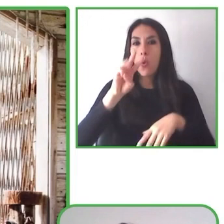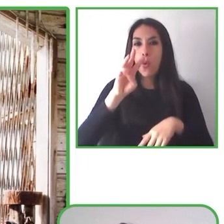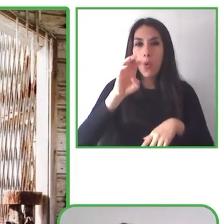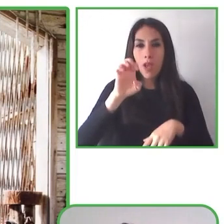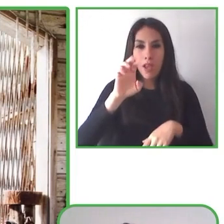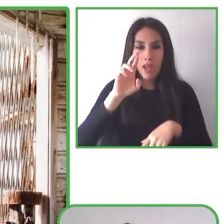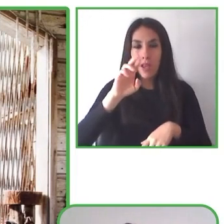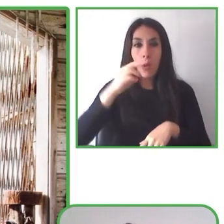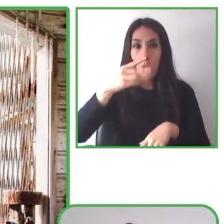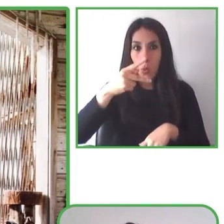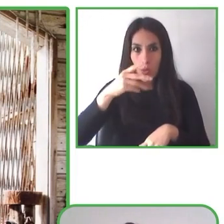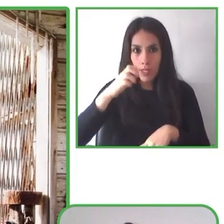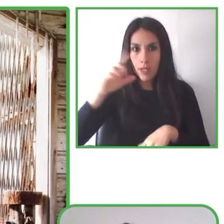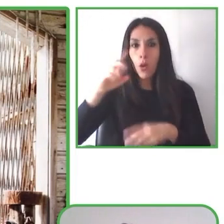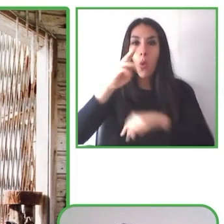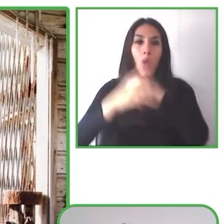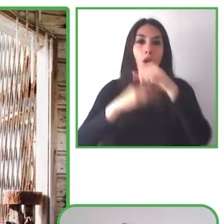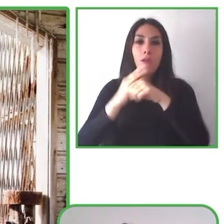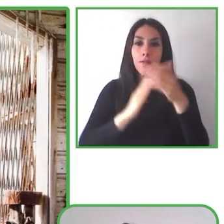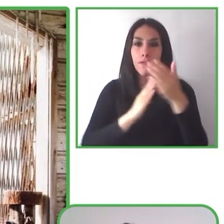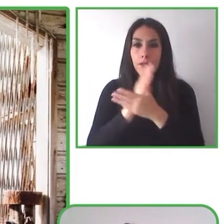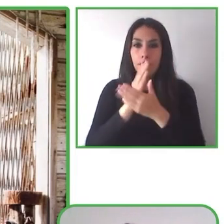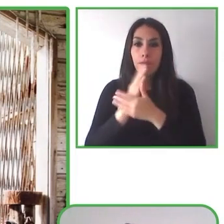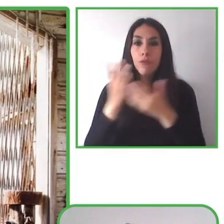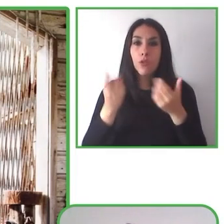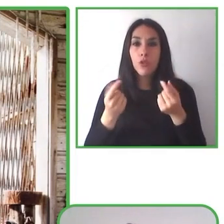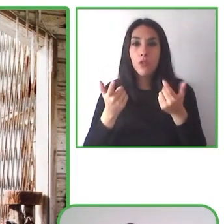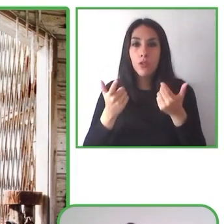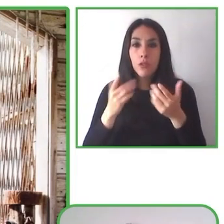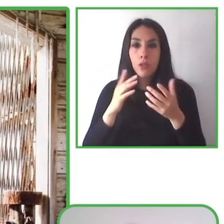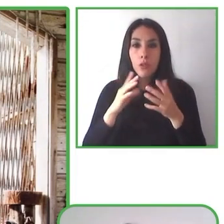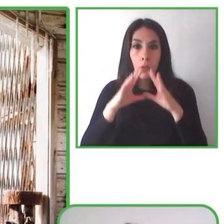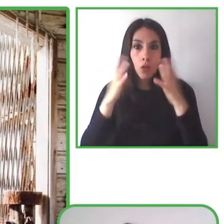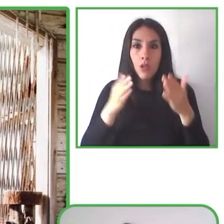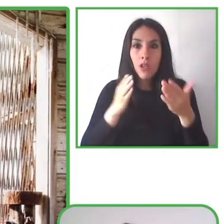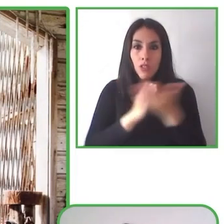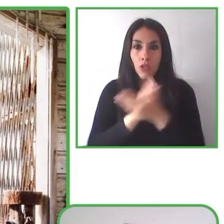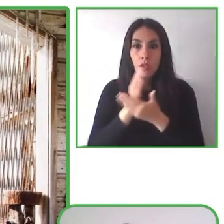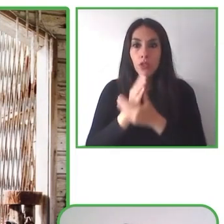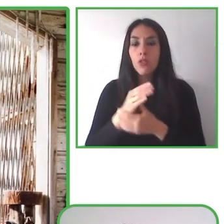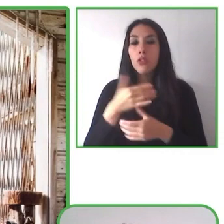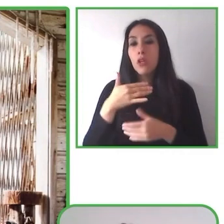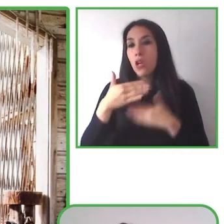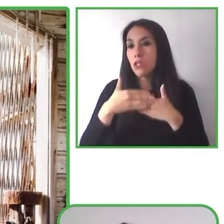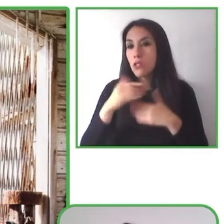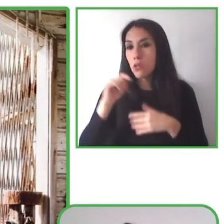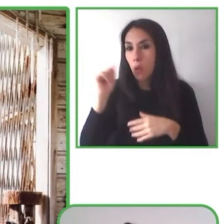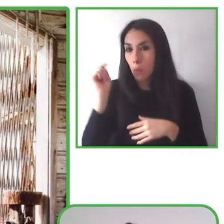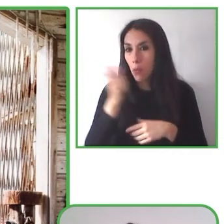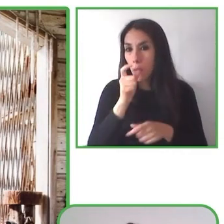whose purpose is to make the world accessible. We want everybody to enjoy, to be empowered,